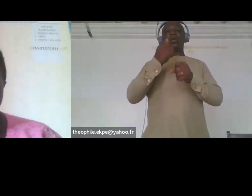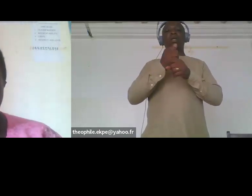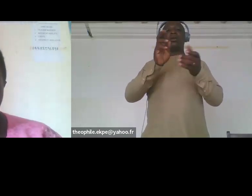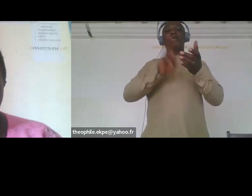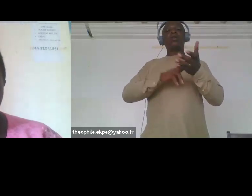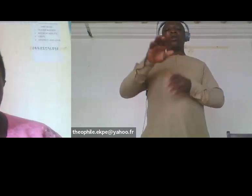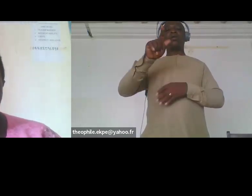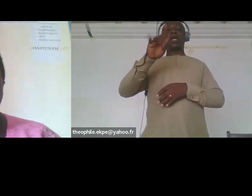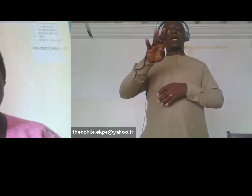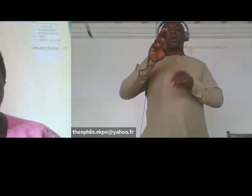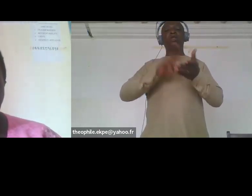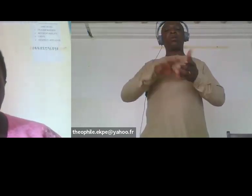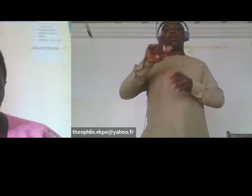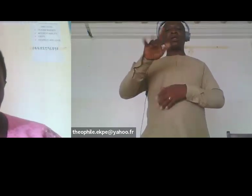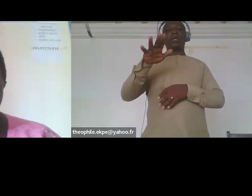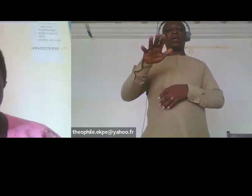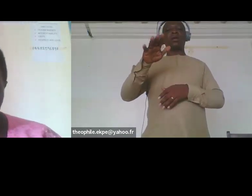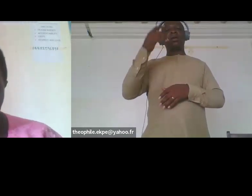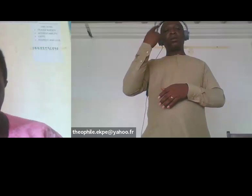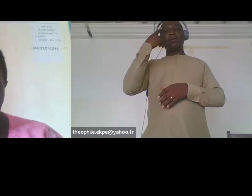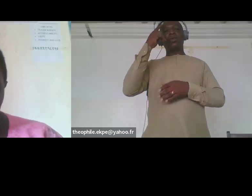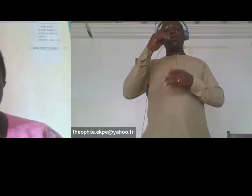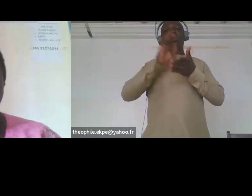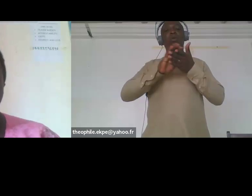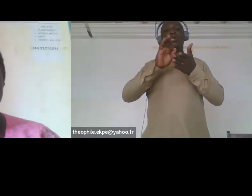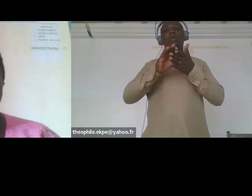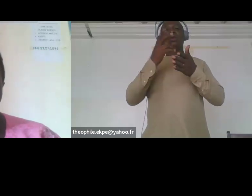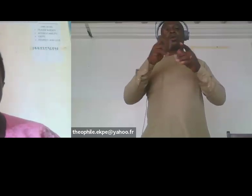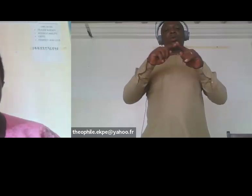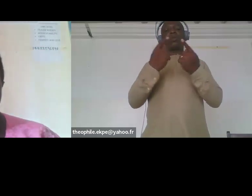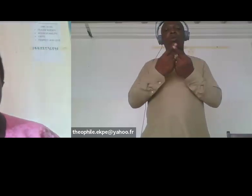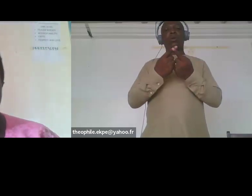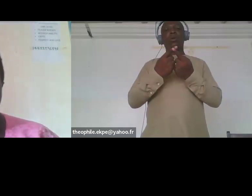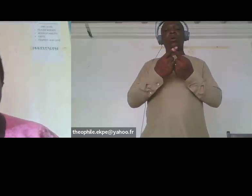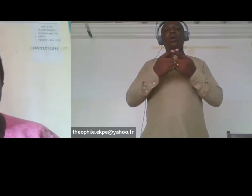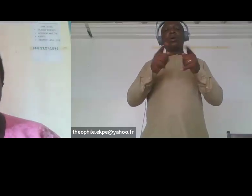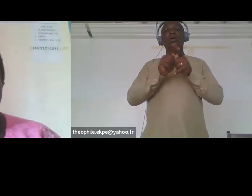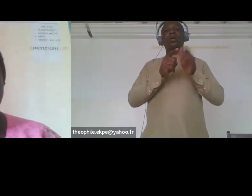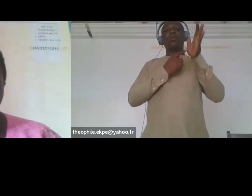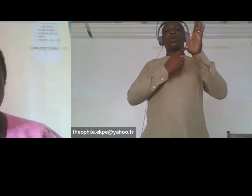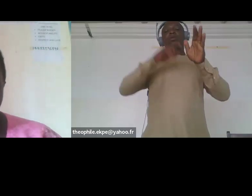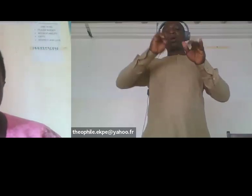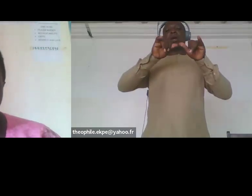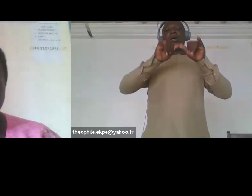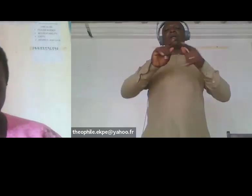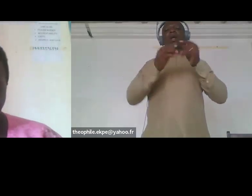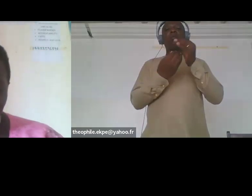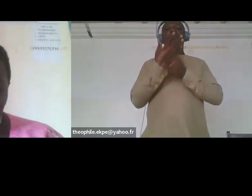for the year 2024 and 2025 in ogul sub County this shows that lidwa have been